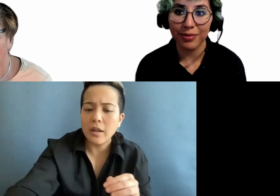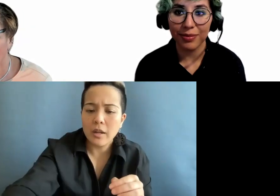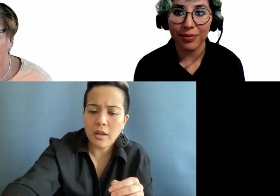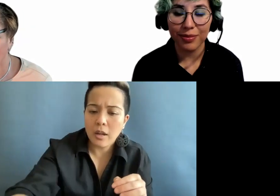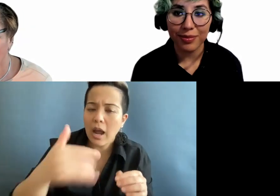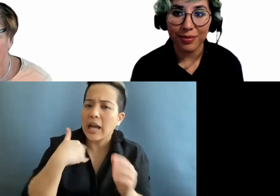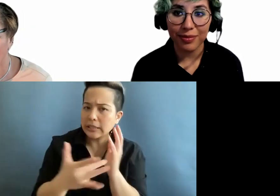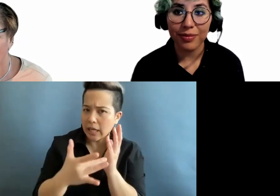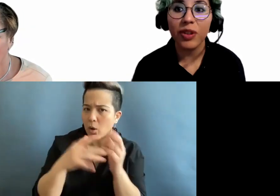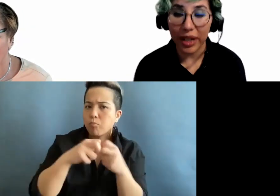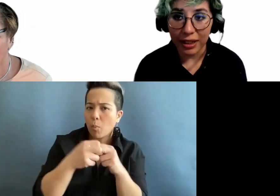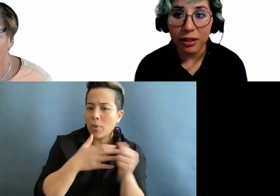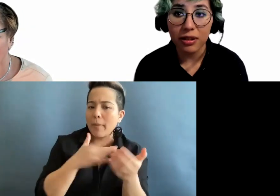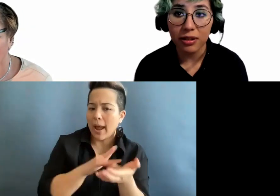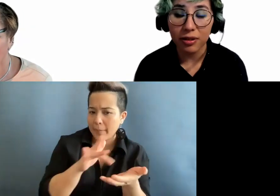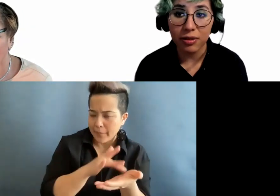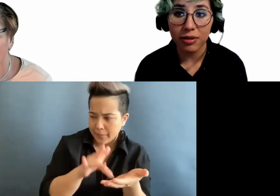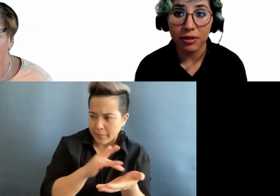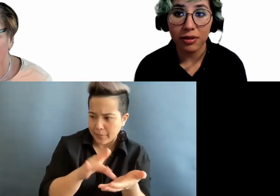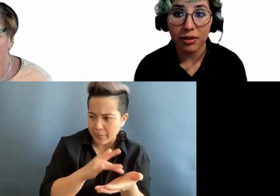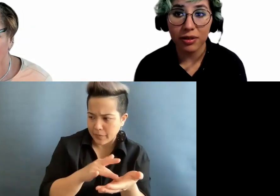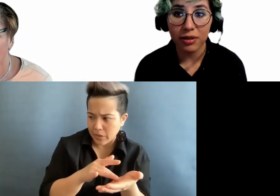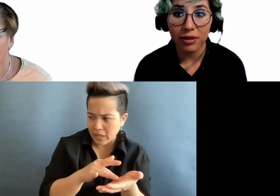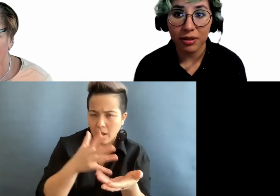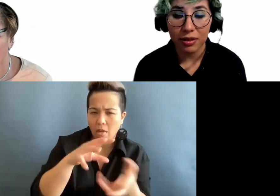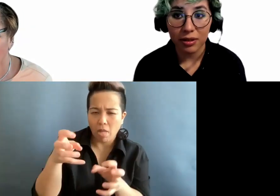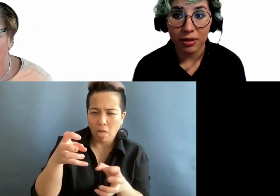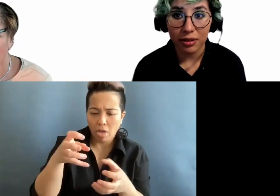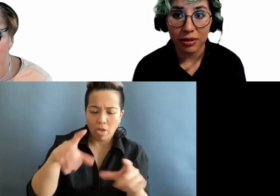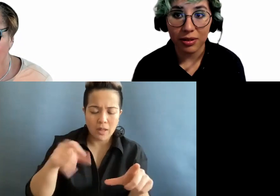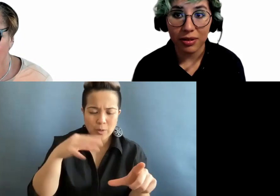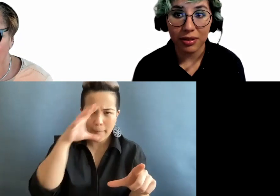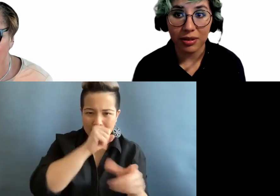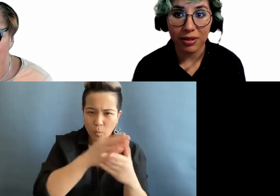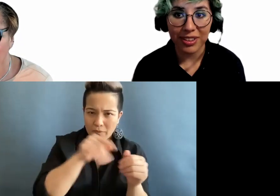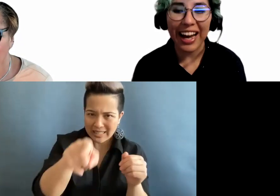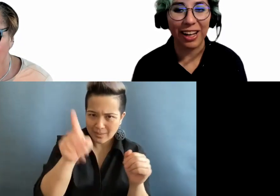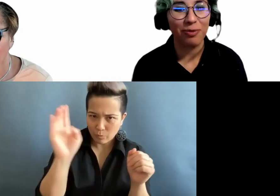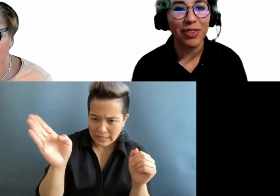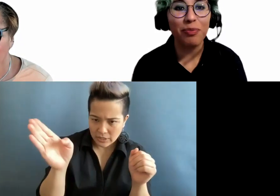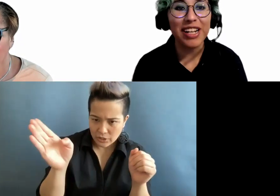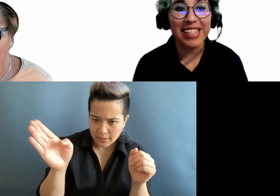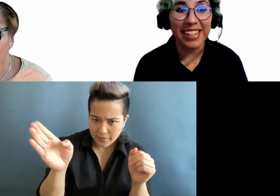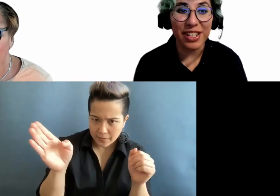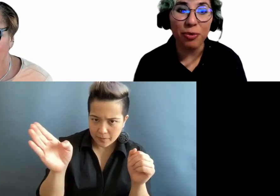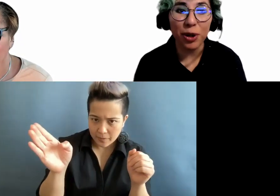iPad. So I missed part of this presentation. >> CITLALI RIOJA: Ah, the presentation will